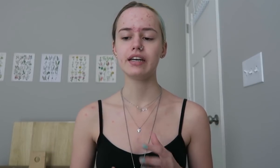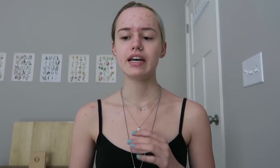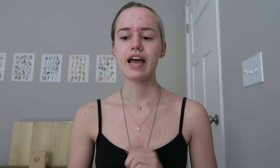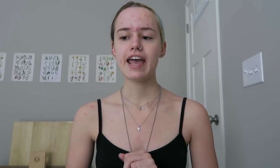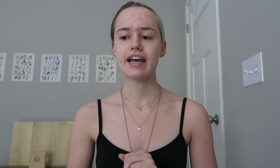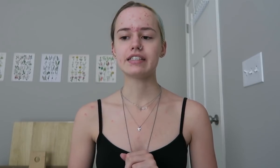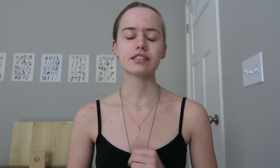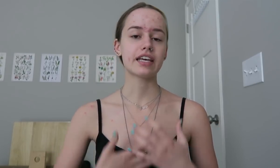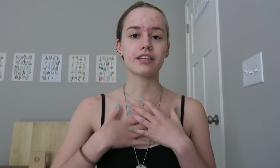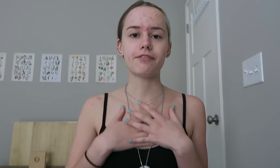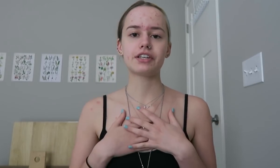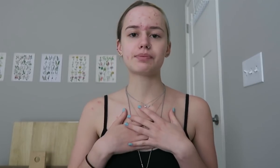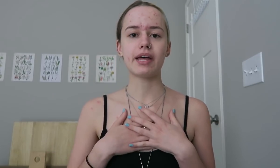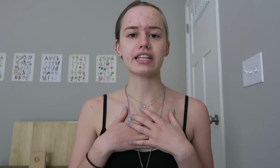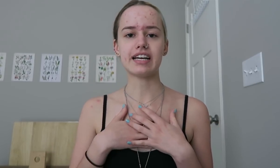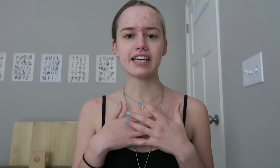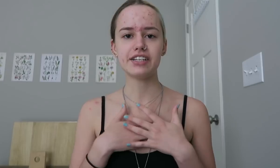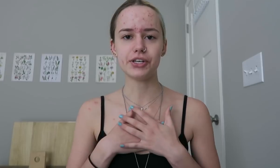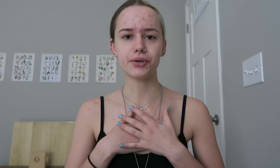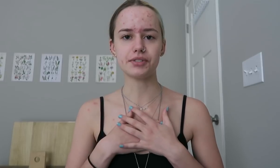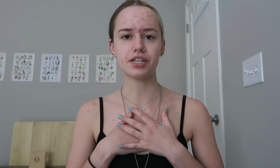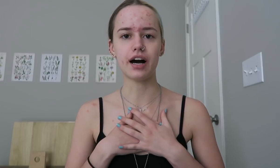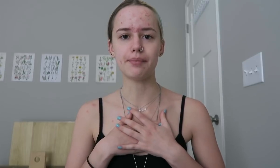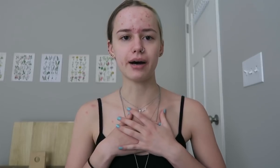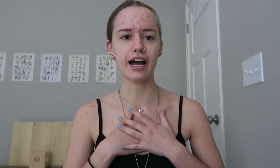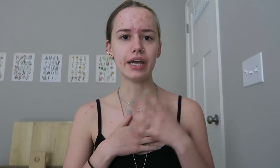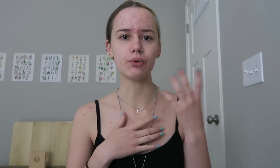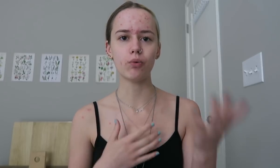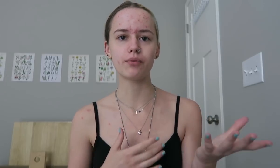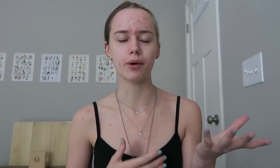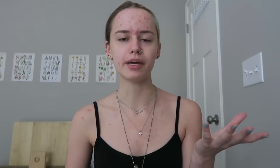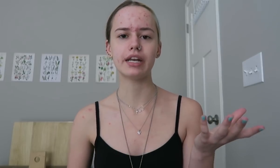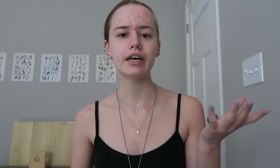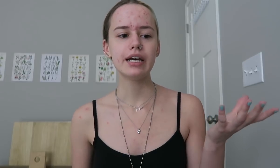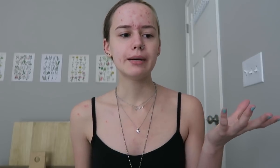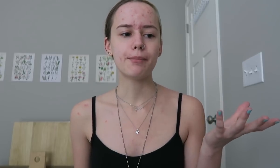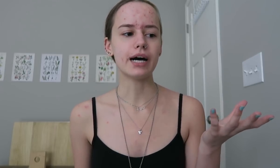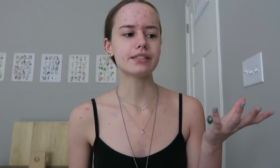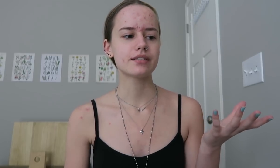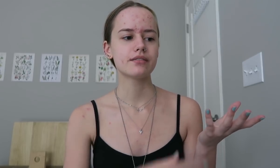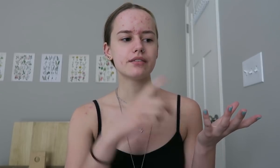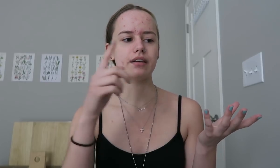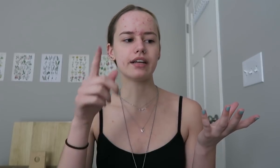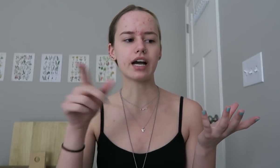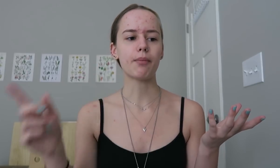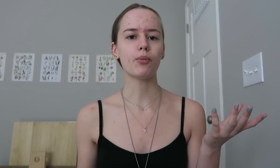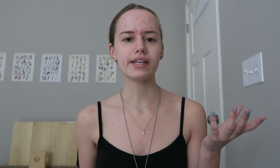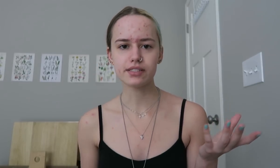And, like the fingerspelling class I took was taught by one woman. But in a couple weeks